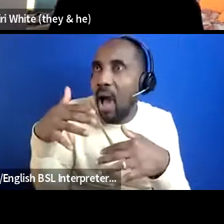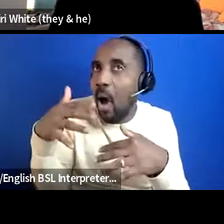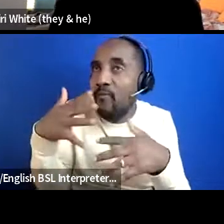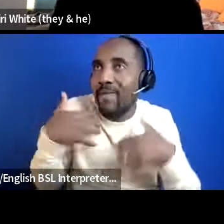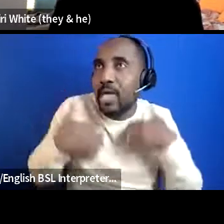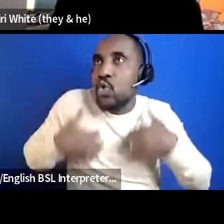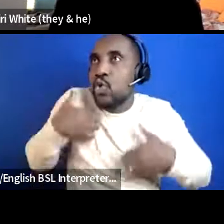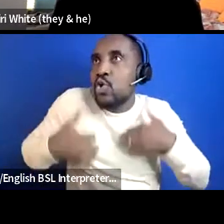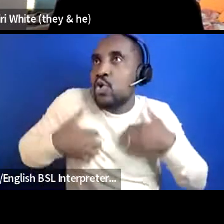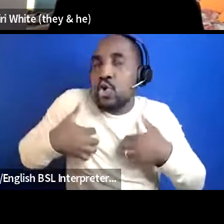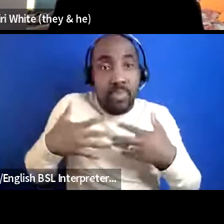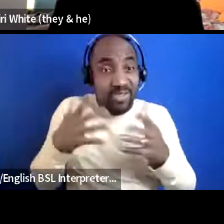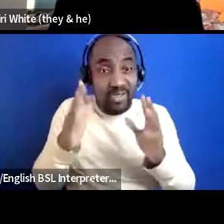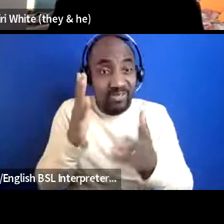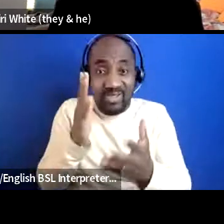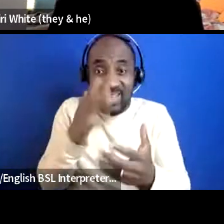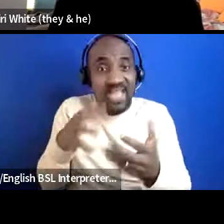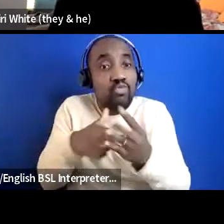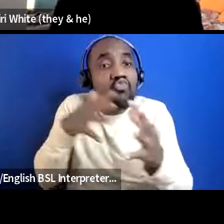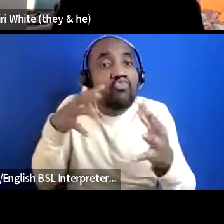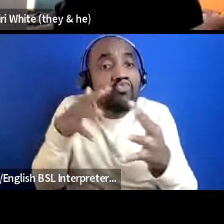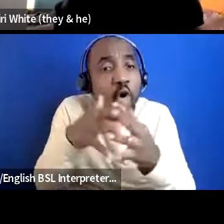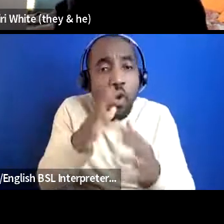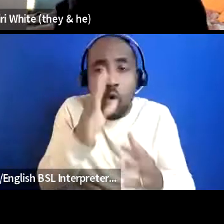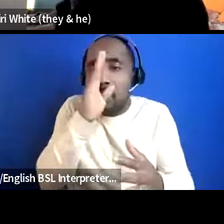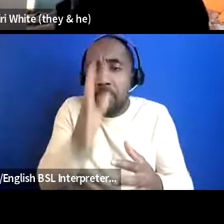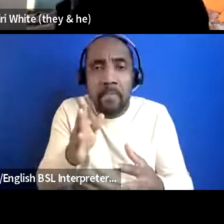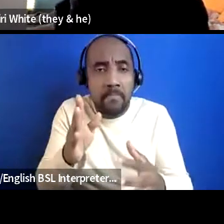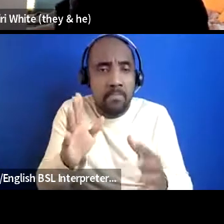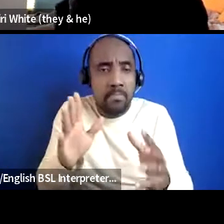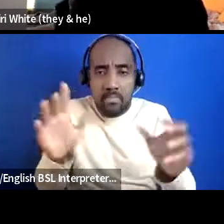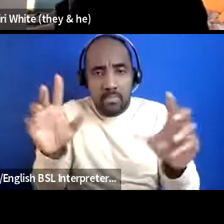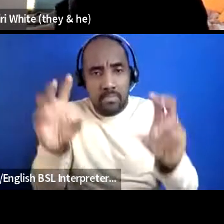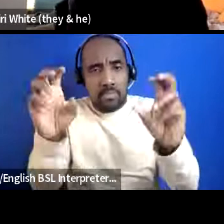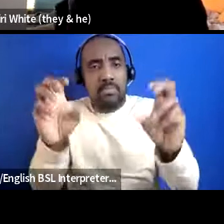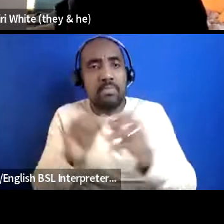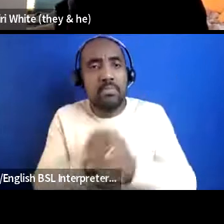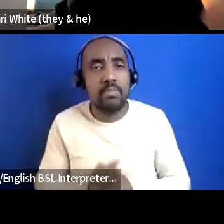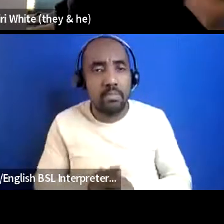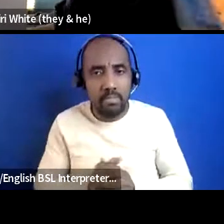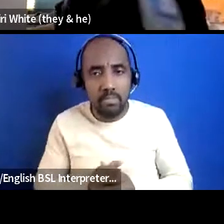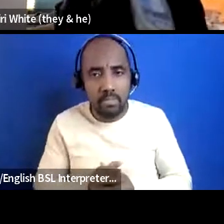um so capturing from the start and then the other depending on what your project is sometimes